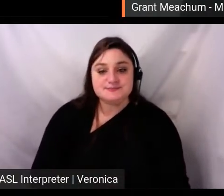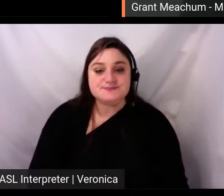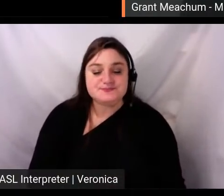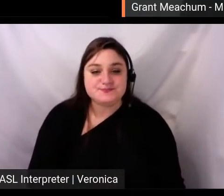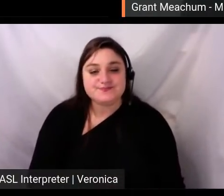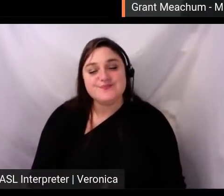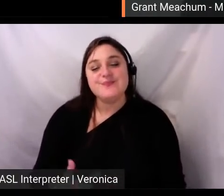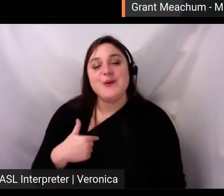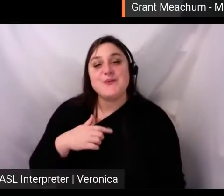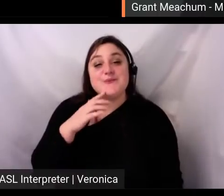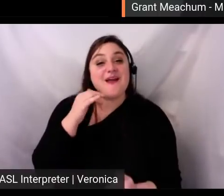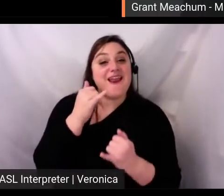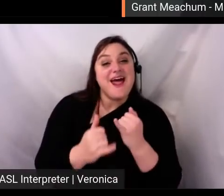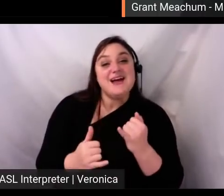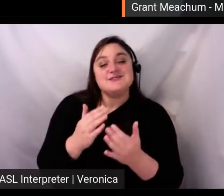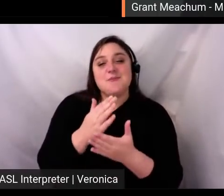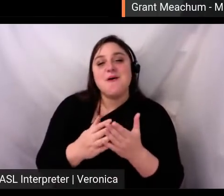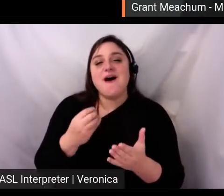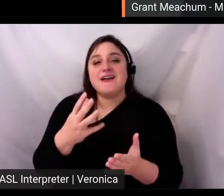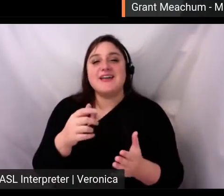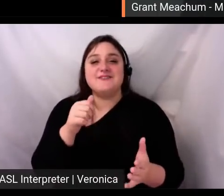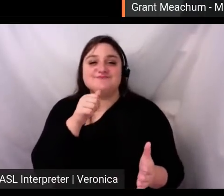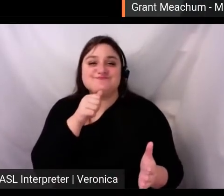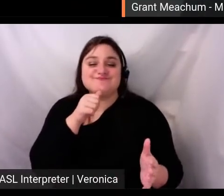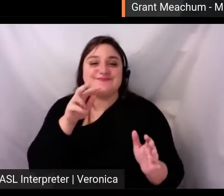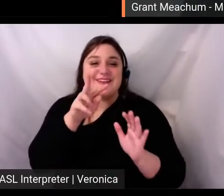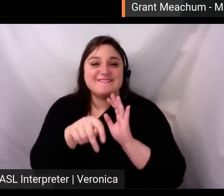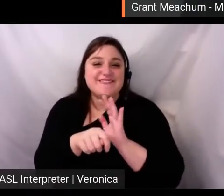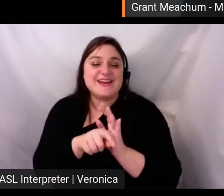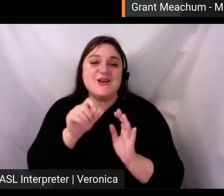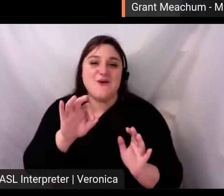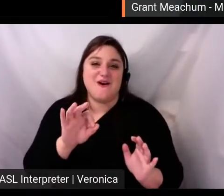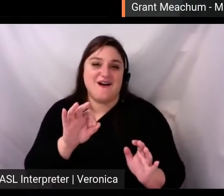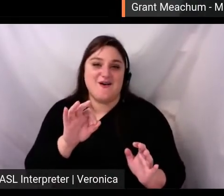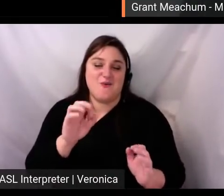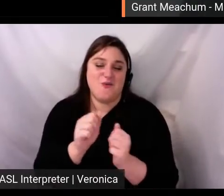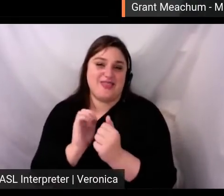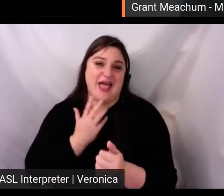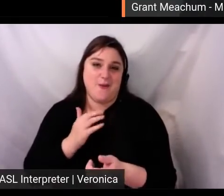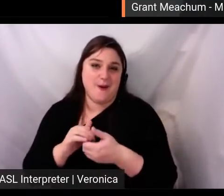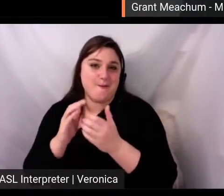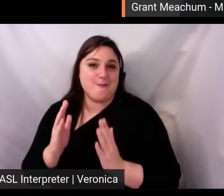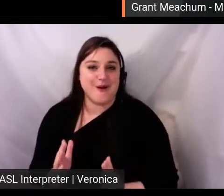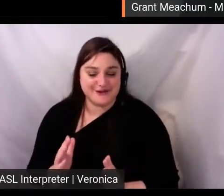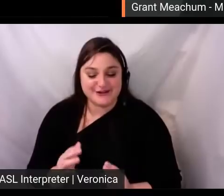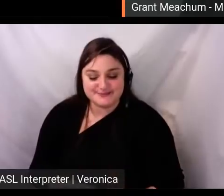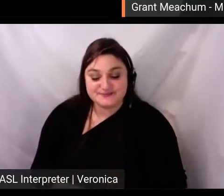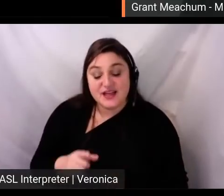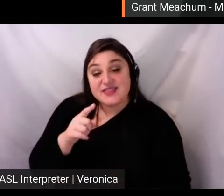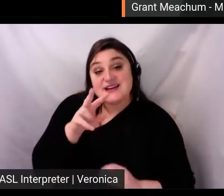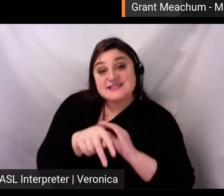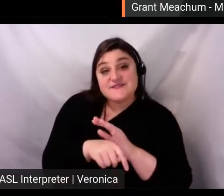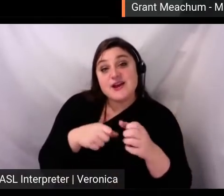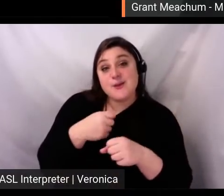sneak peek of our latest video project featuring the pianist Jon Kimura Parker. Jackie is a creative partner for summer at Orchestra Hall, our new festival